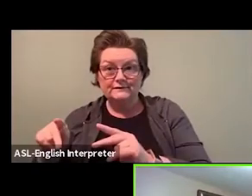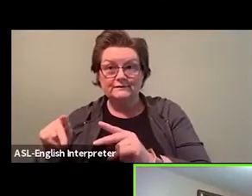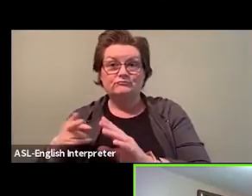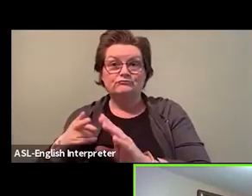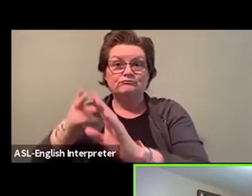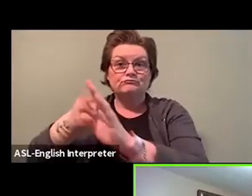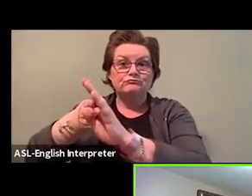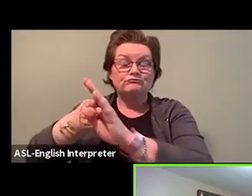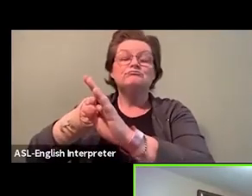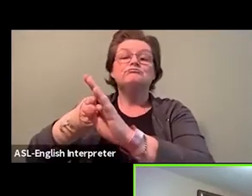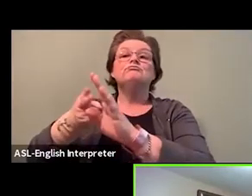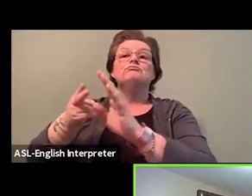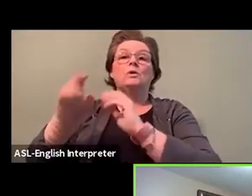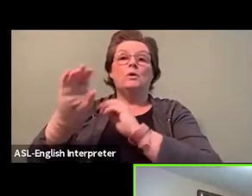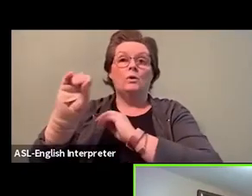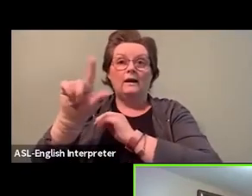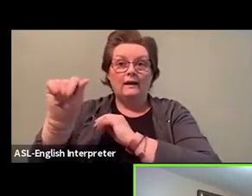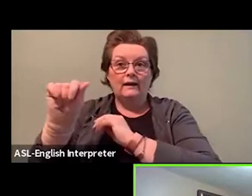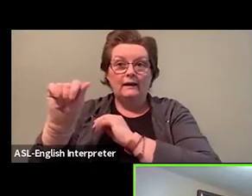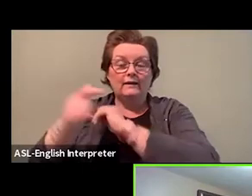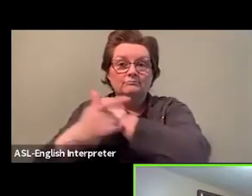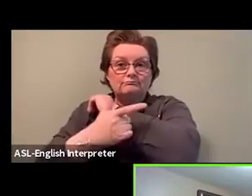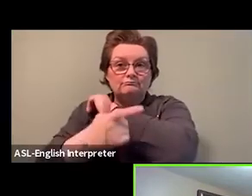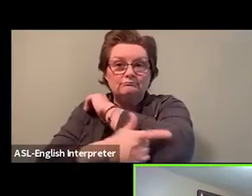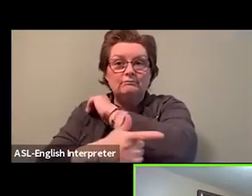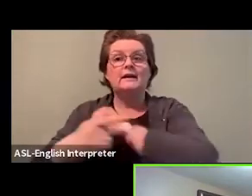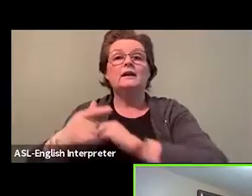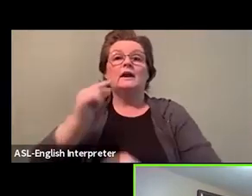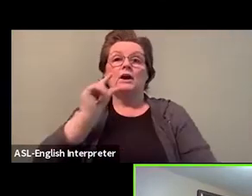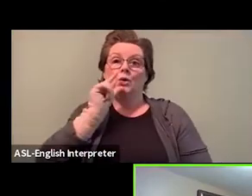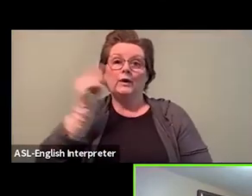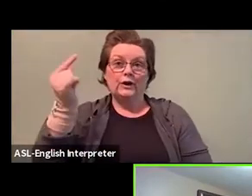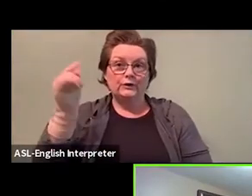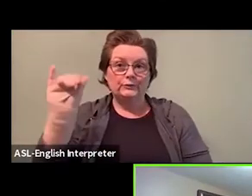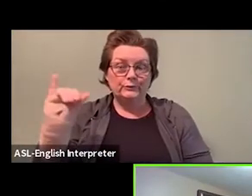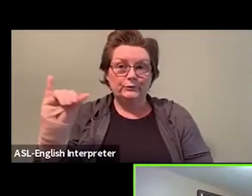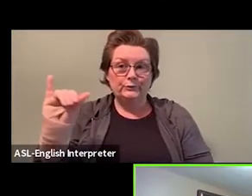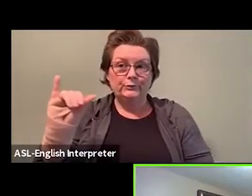So we have a great panel, you know, for you today.